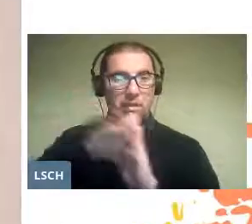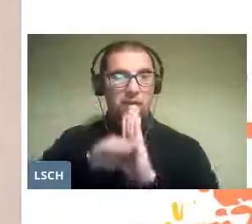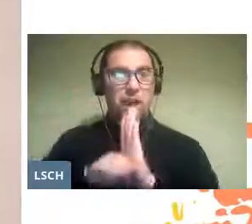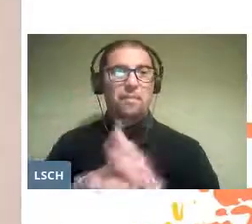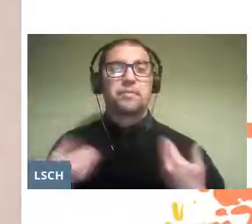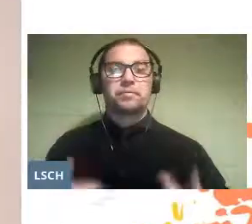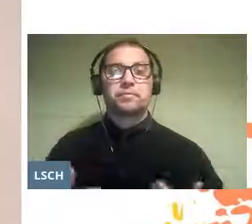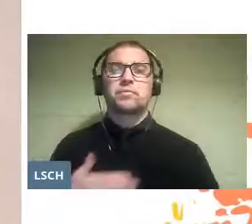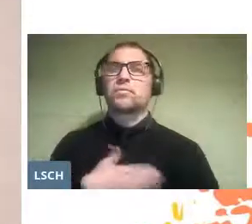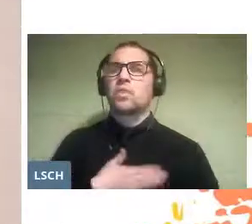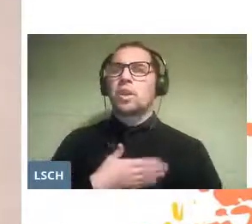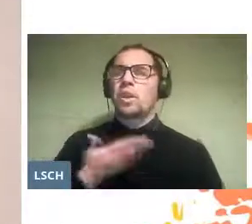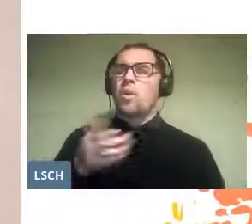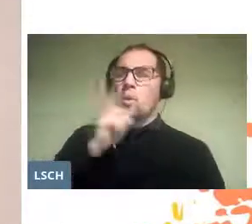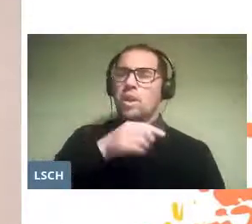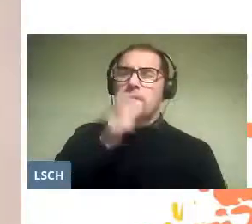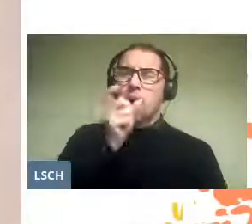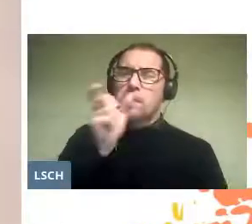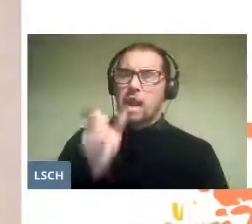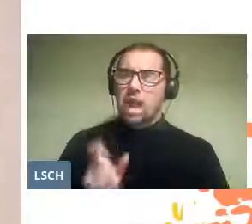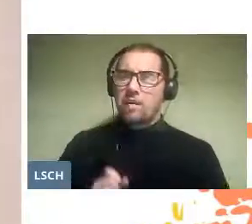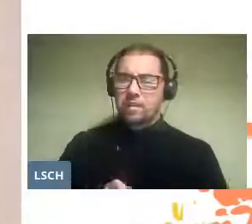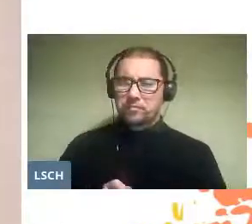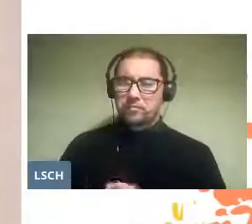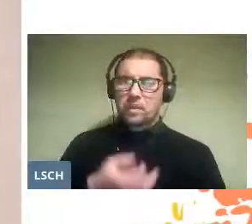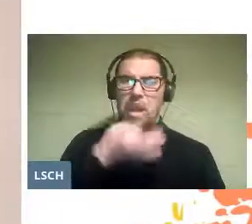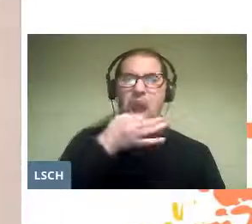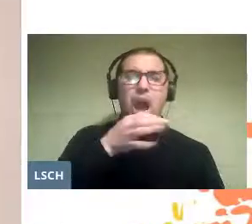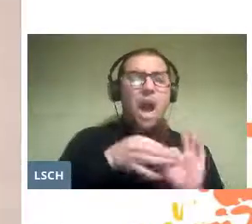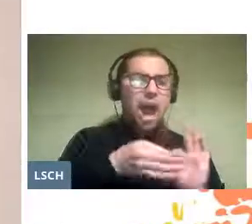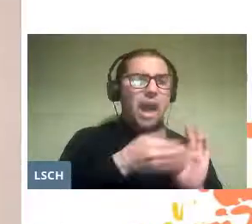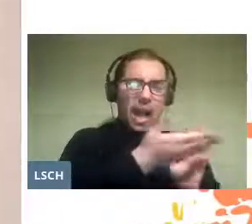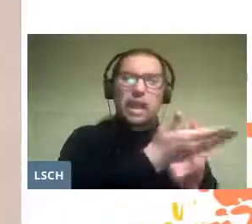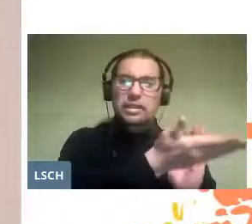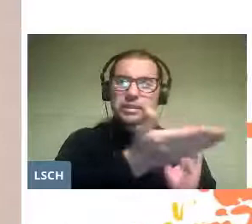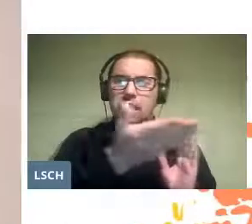and I want to thank all the people who have followed us,